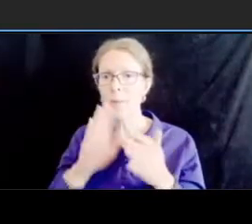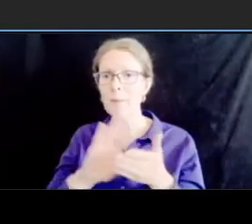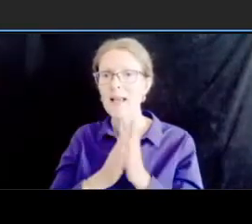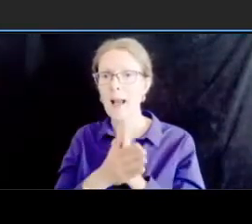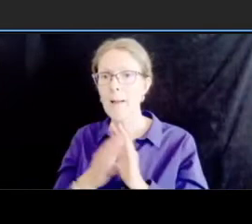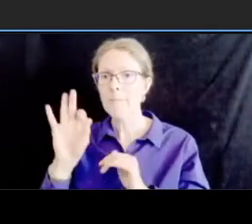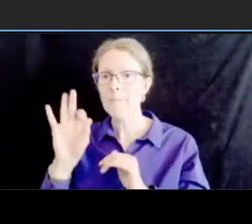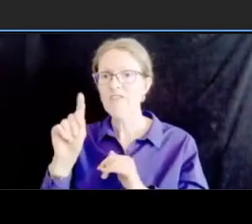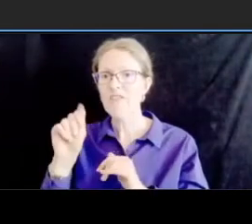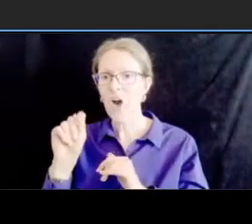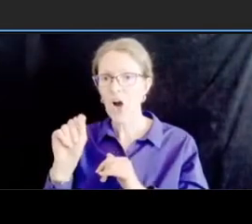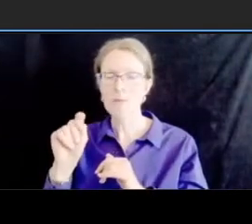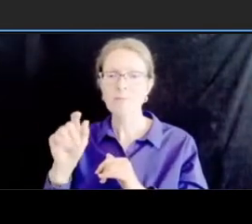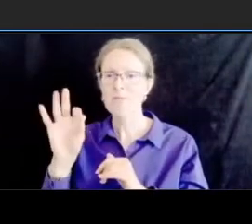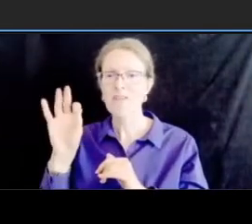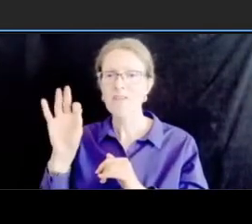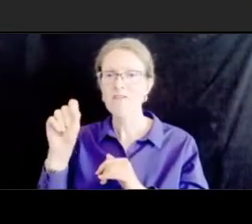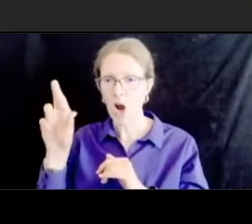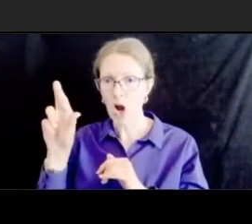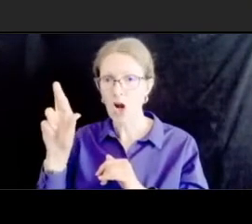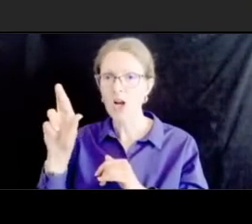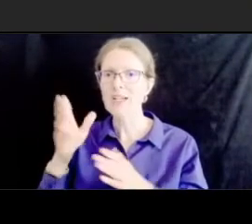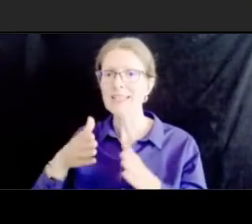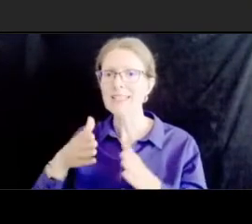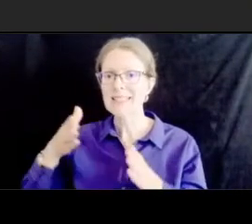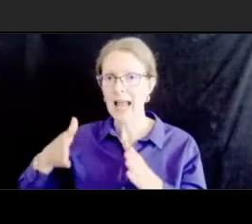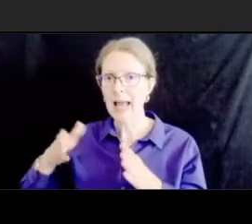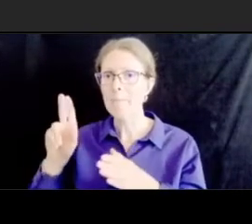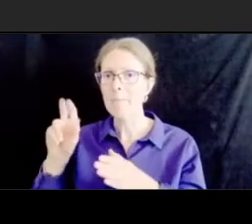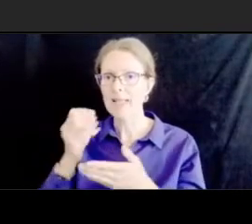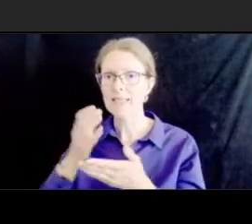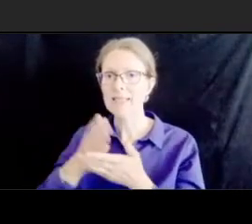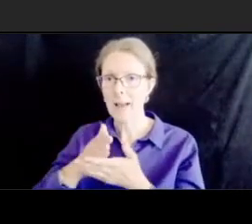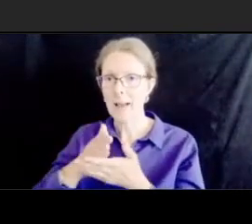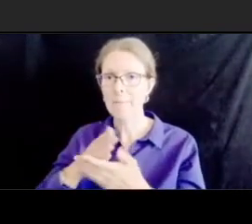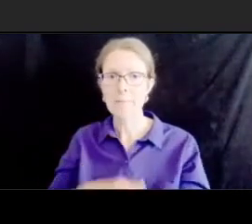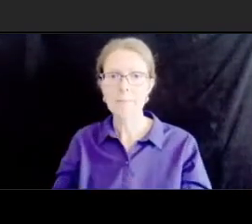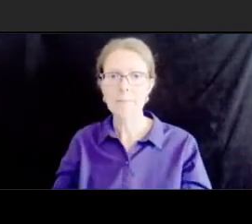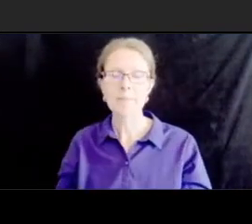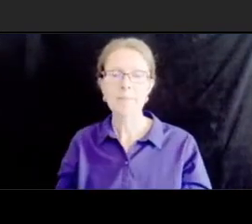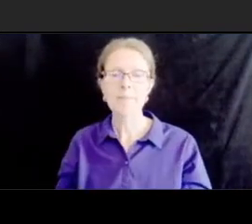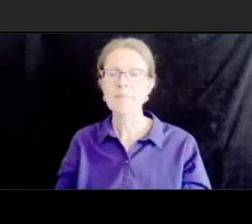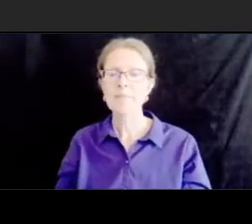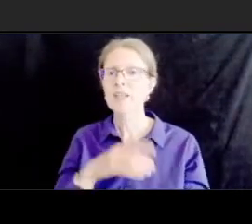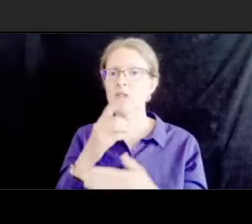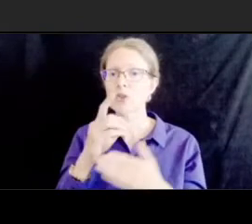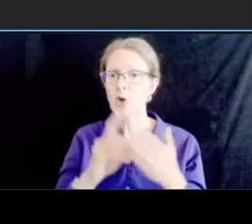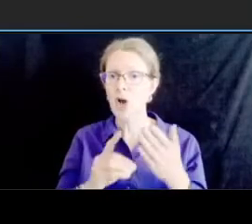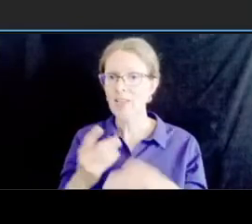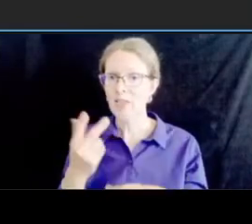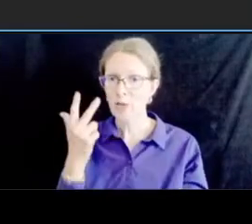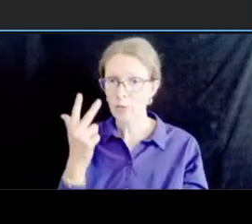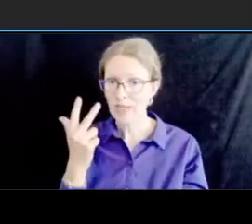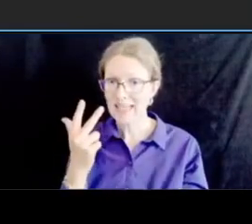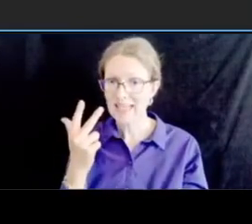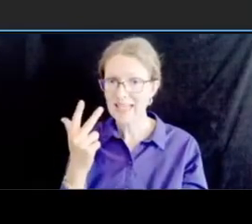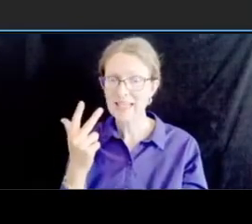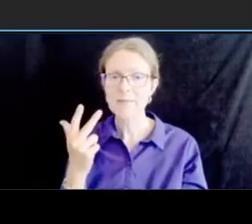moving to drawing three this depicts the corridor between hawthorne street and palm street uh both